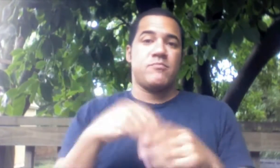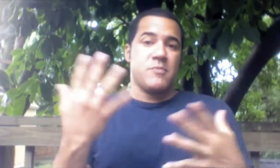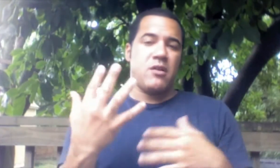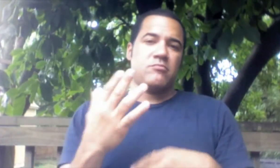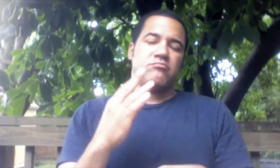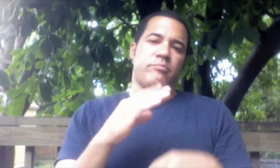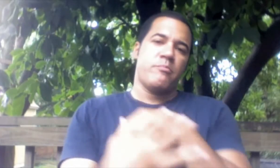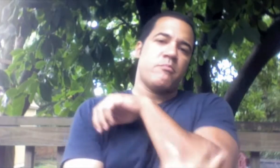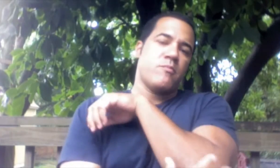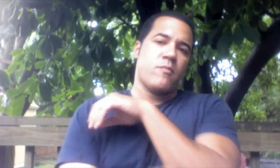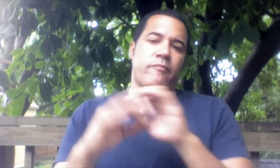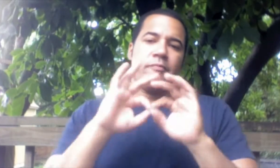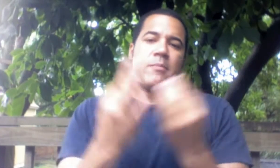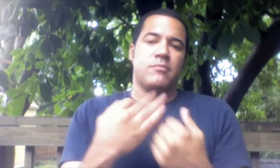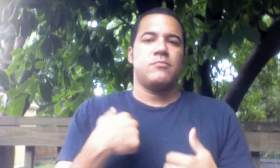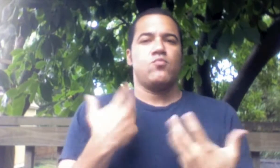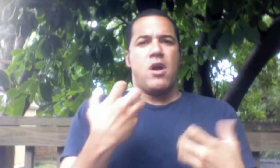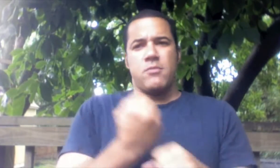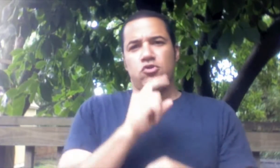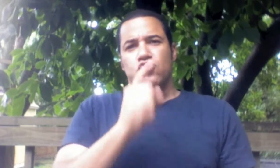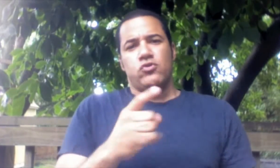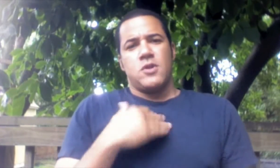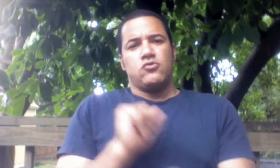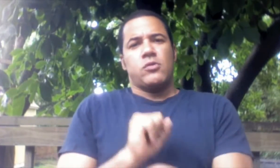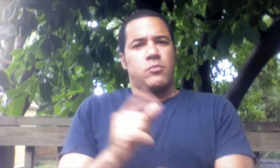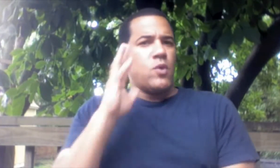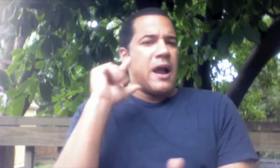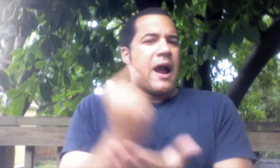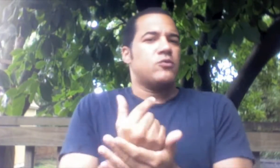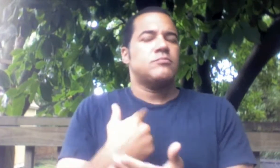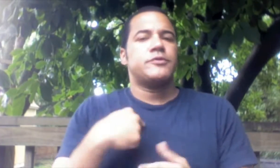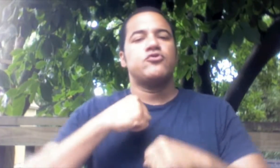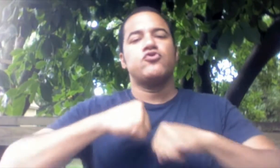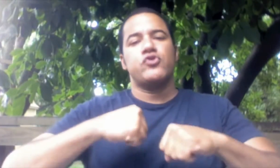I grew up in a poor family. I wanted my job would guarantee me security.